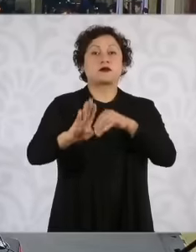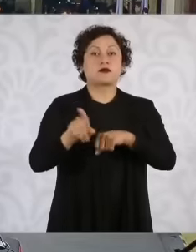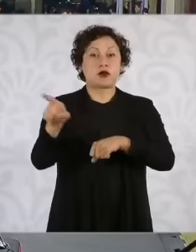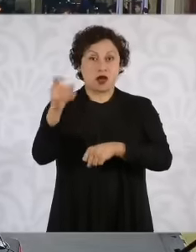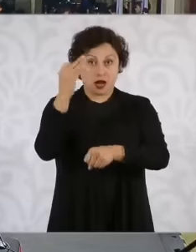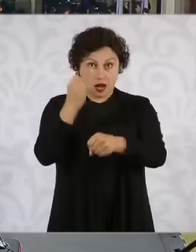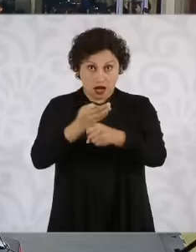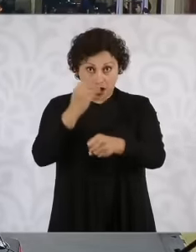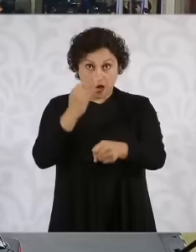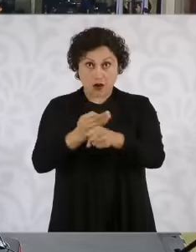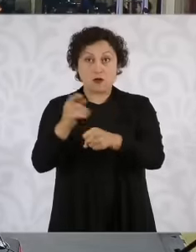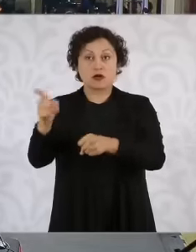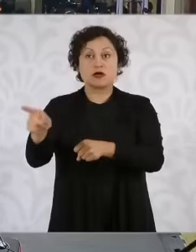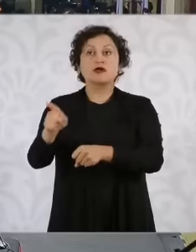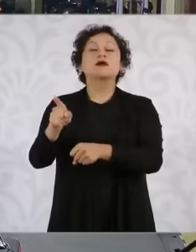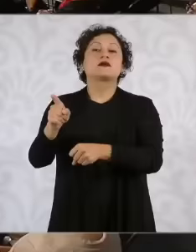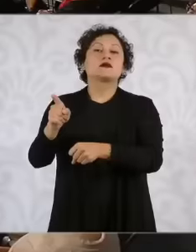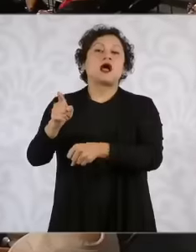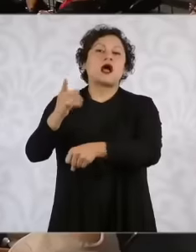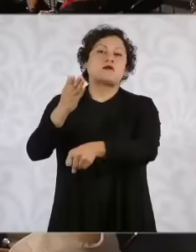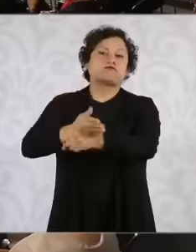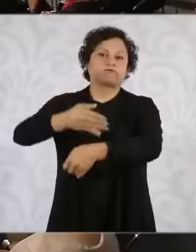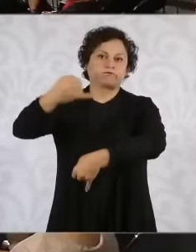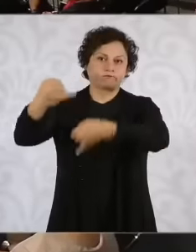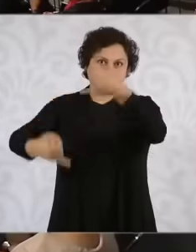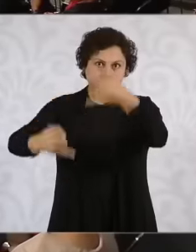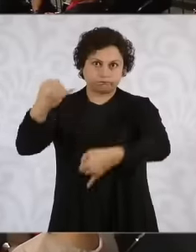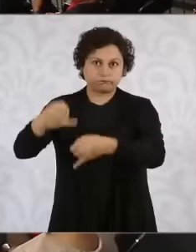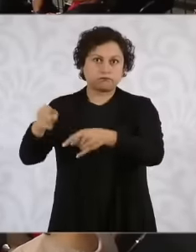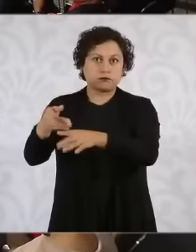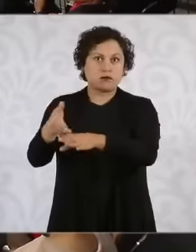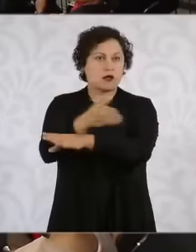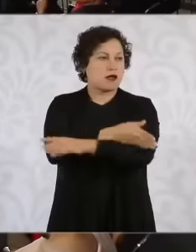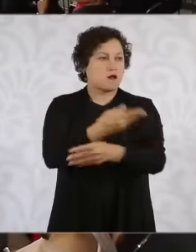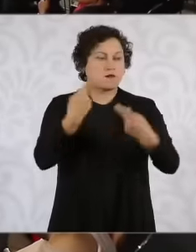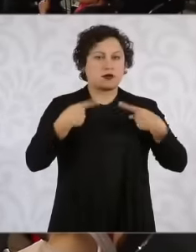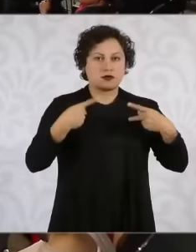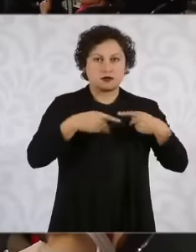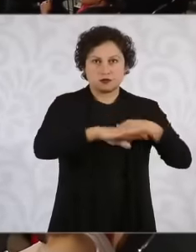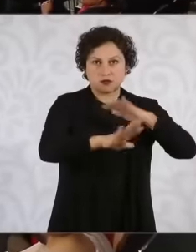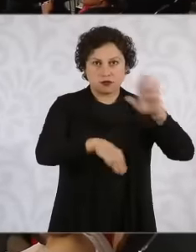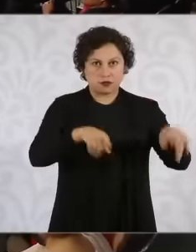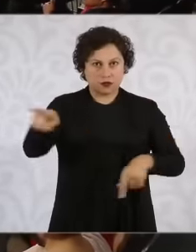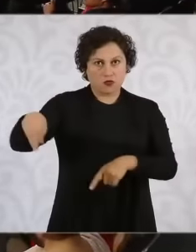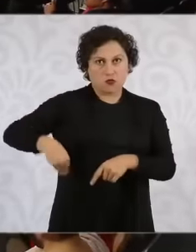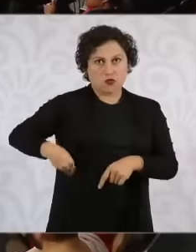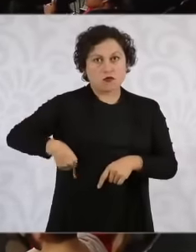death of 40 Migrants last year declared that they are waiting for answers from them to continue